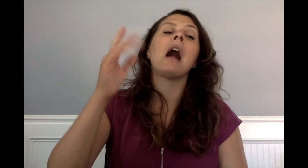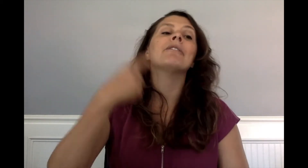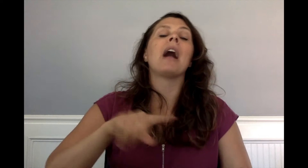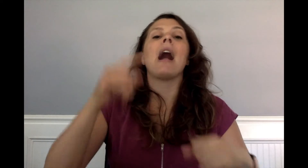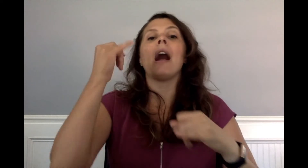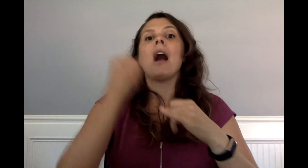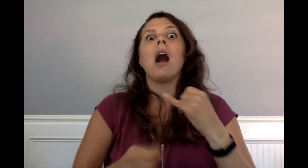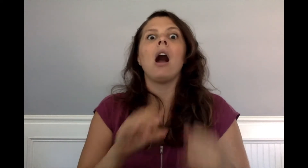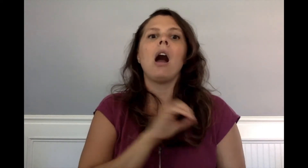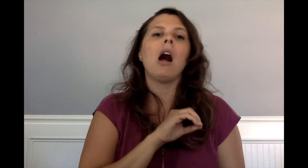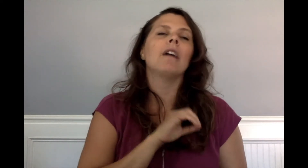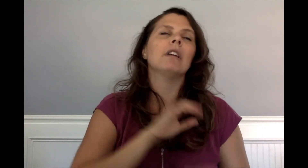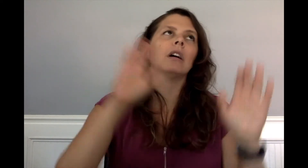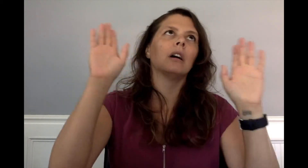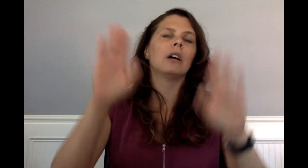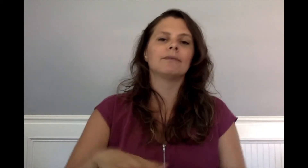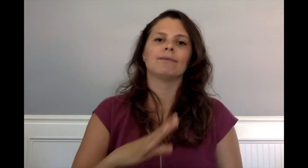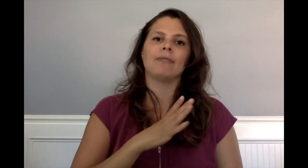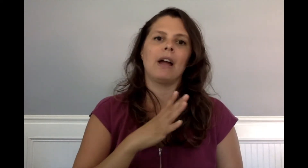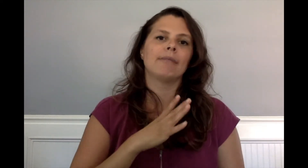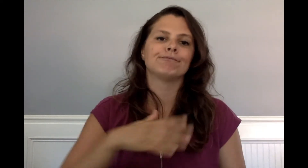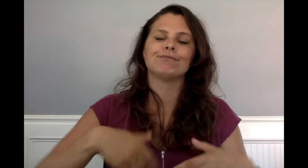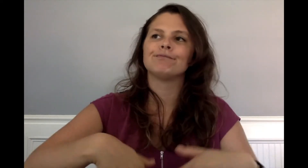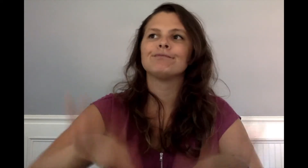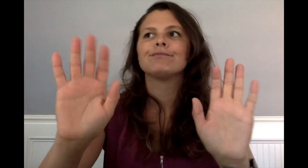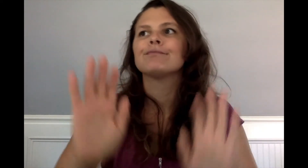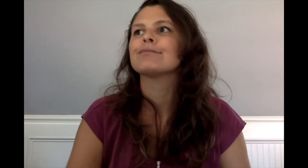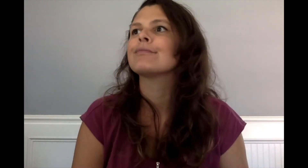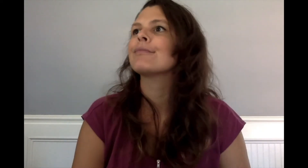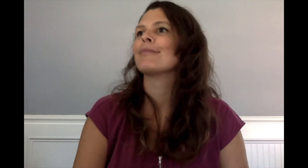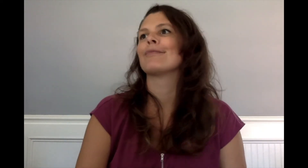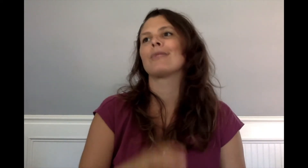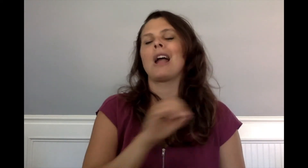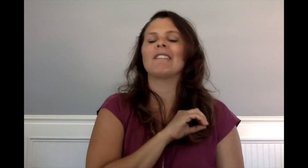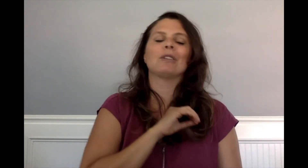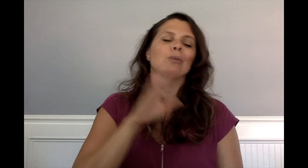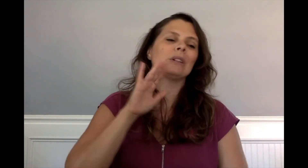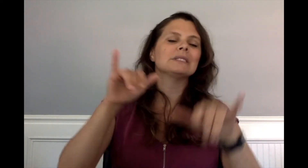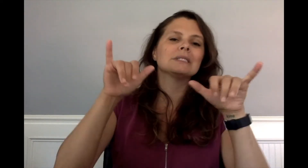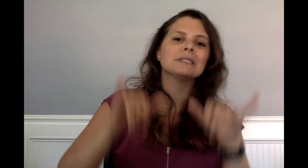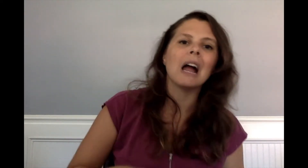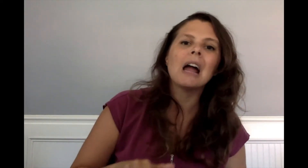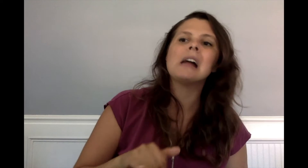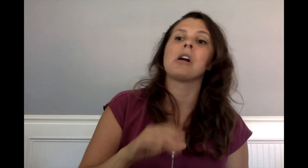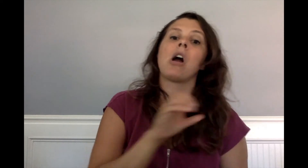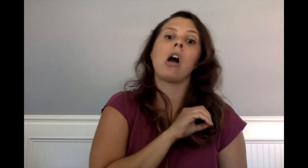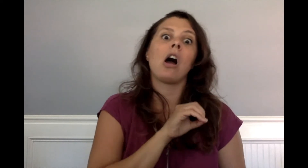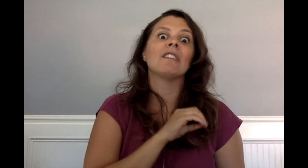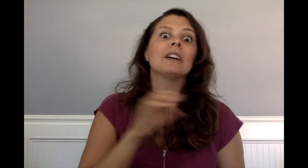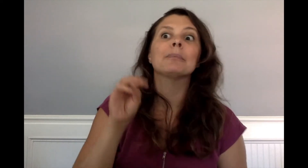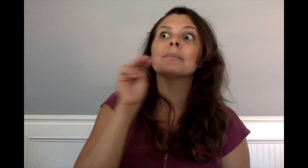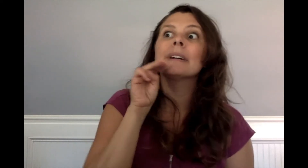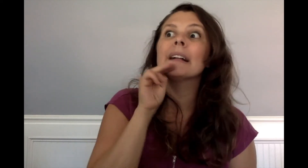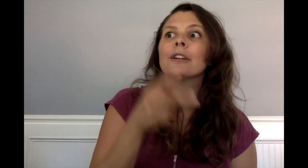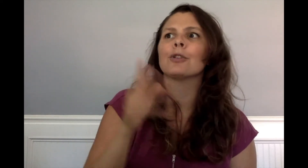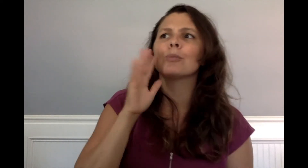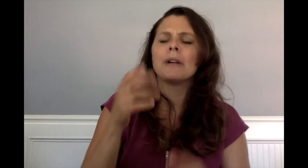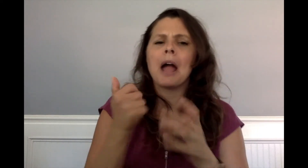In the end Oliver said it was up to him to be the voice of reason and stay.